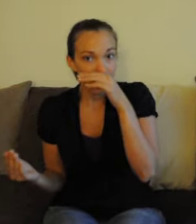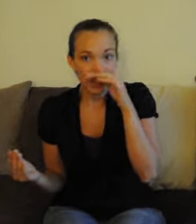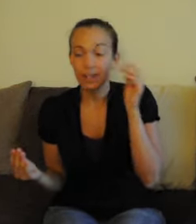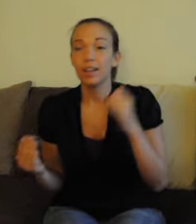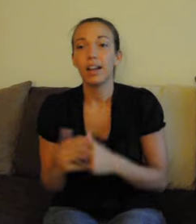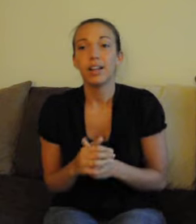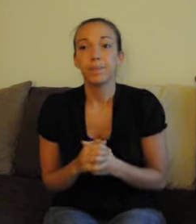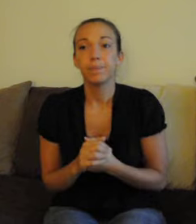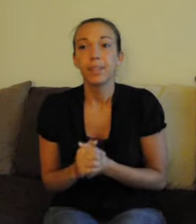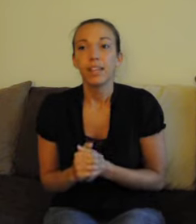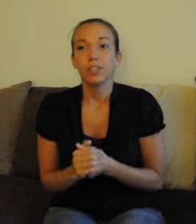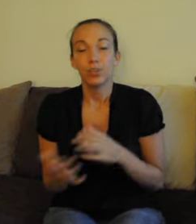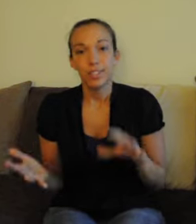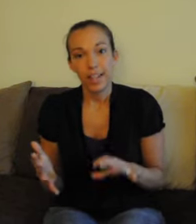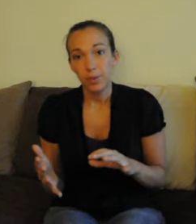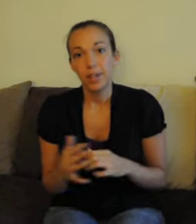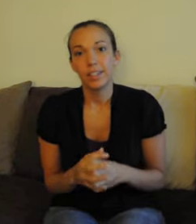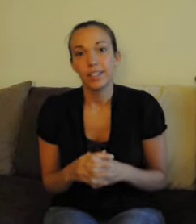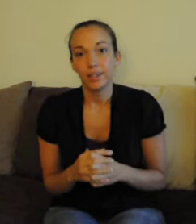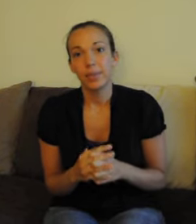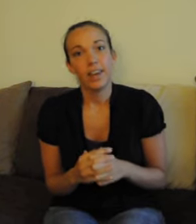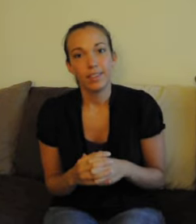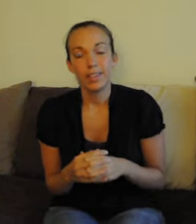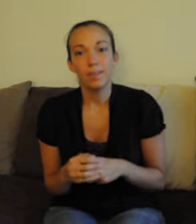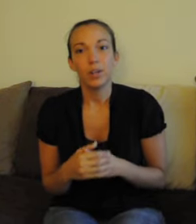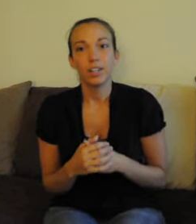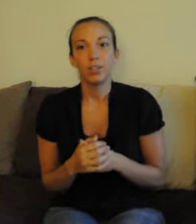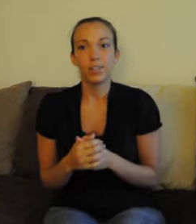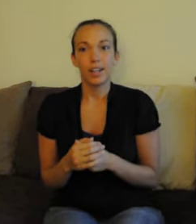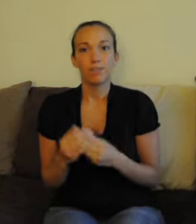Today we are going to stick with that theme and we are going to do the sign for "what"